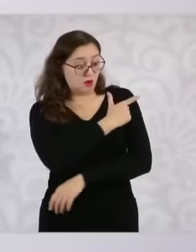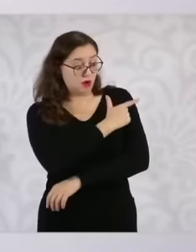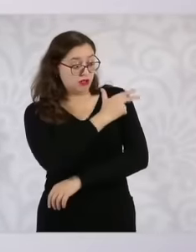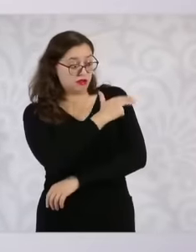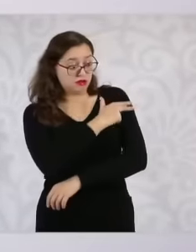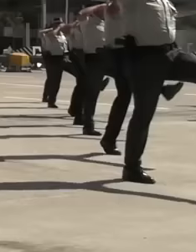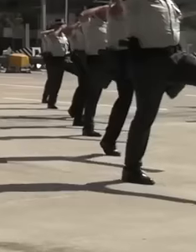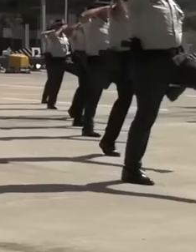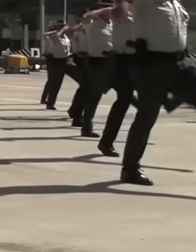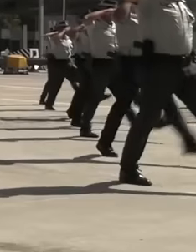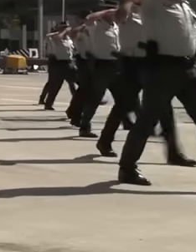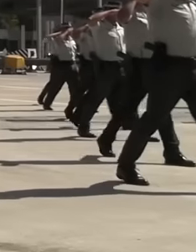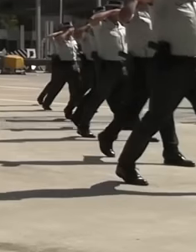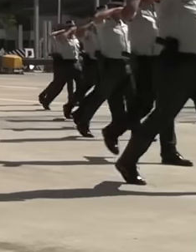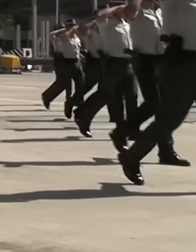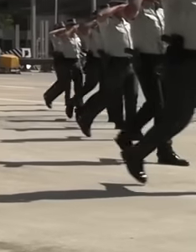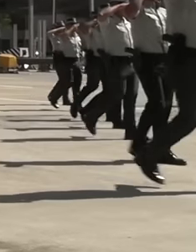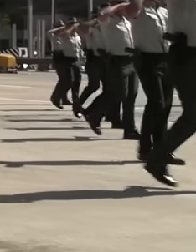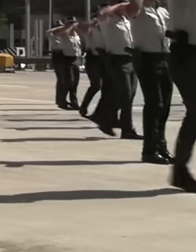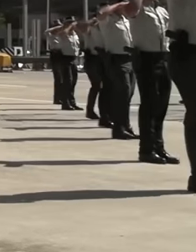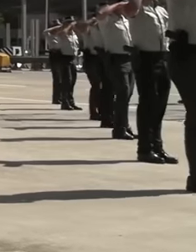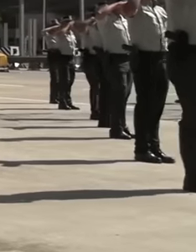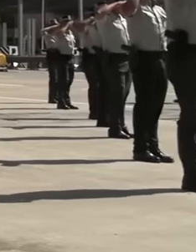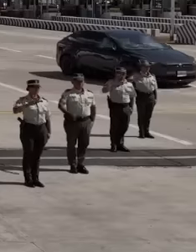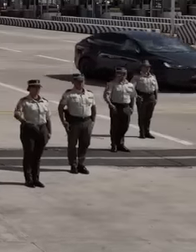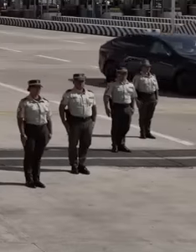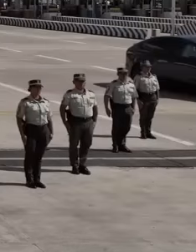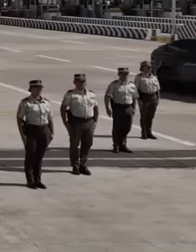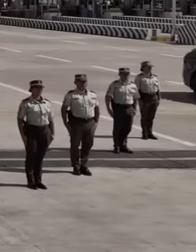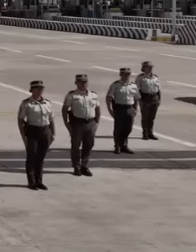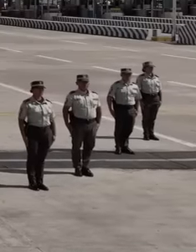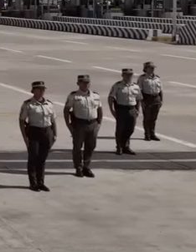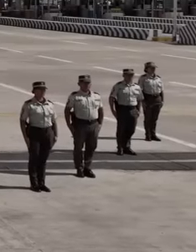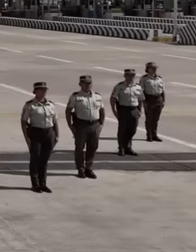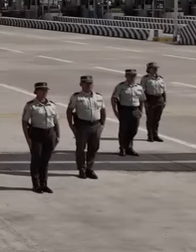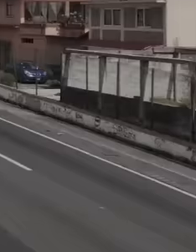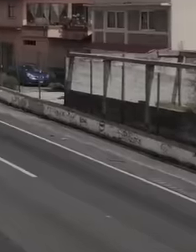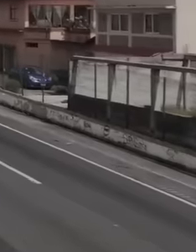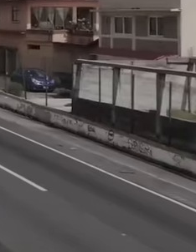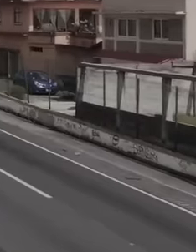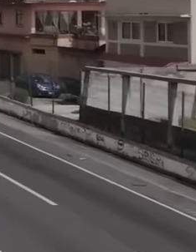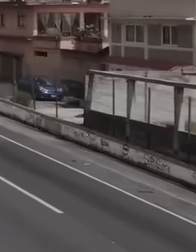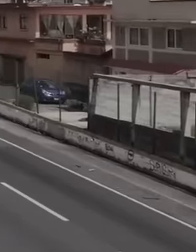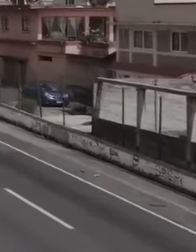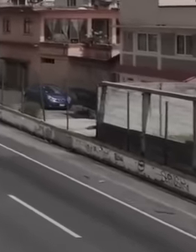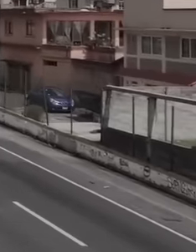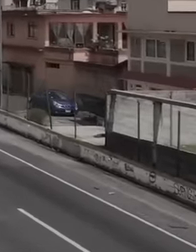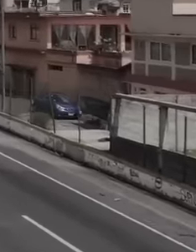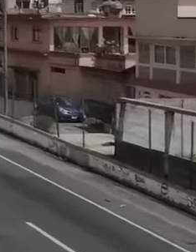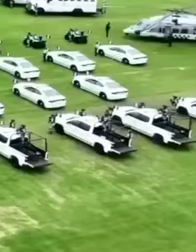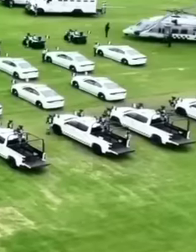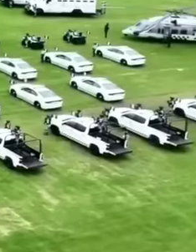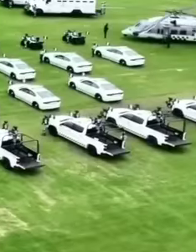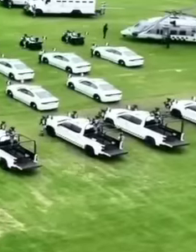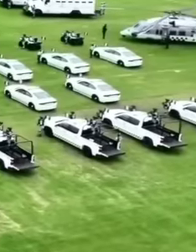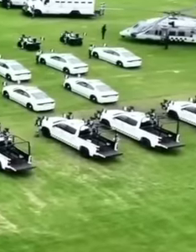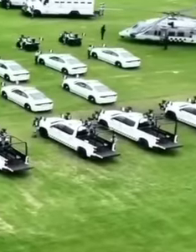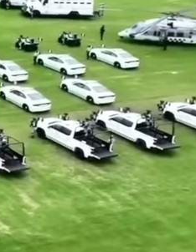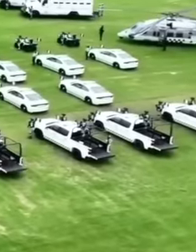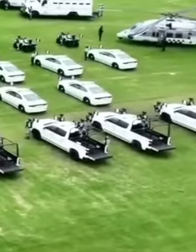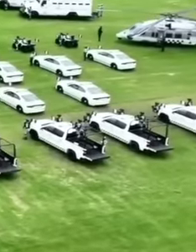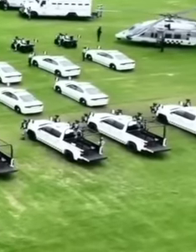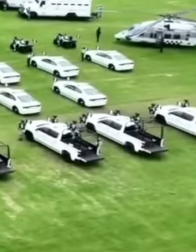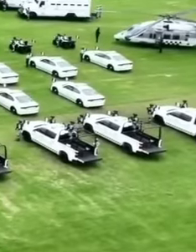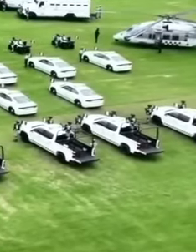. of 133,000 elements, it is very important that a setback on the national guard would imply